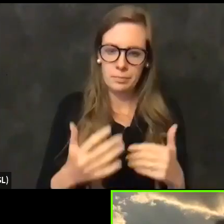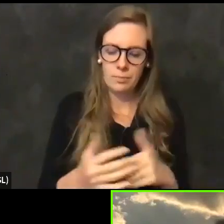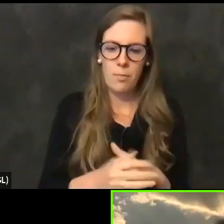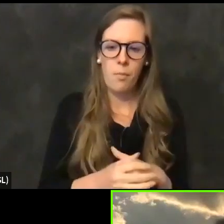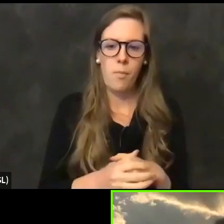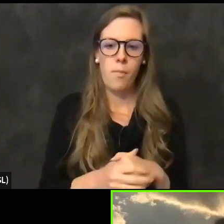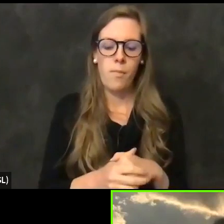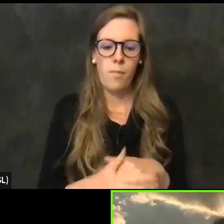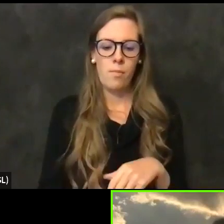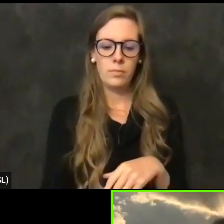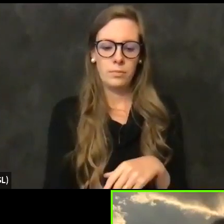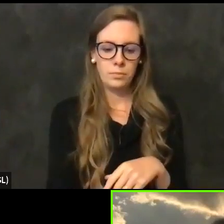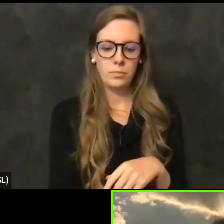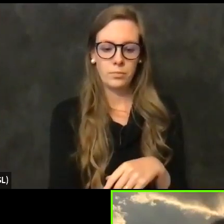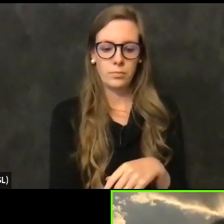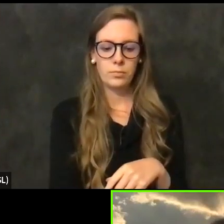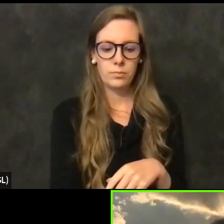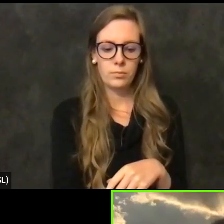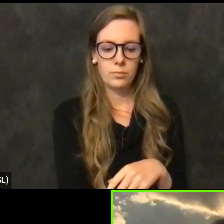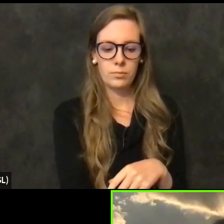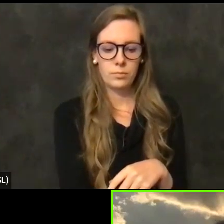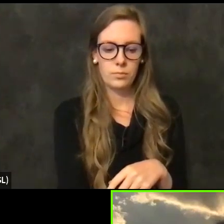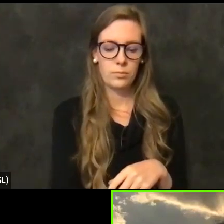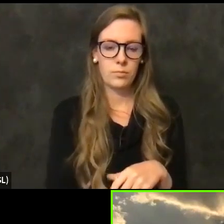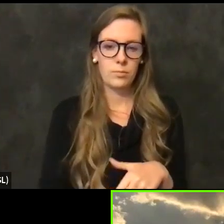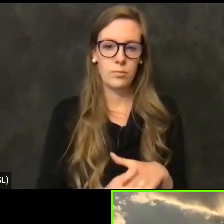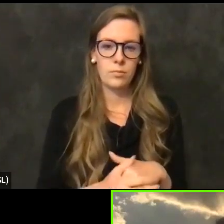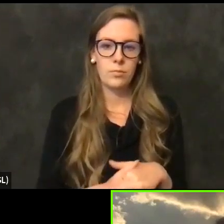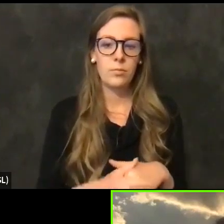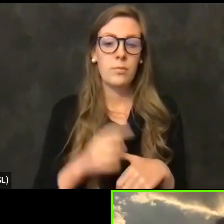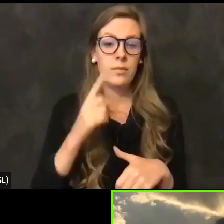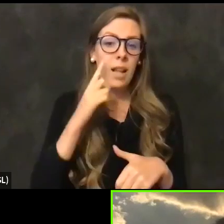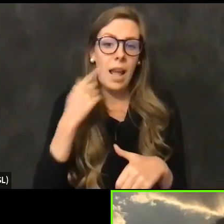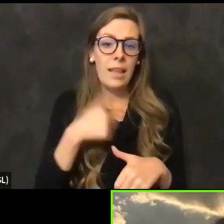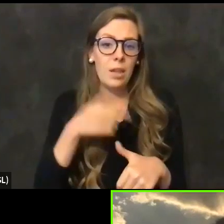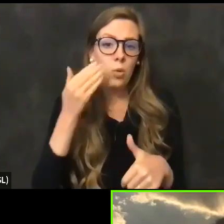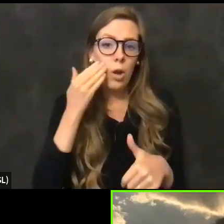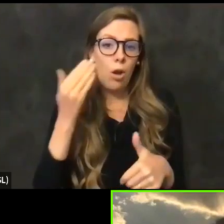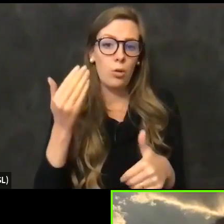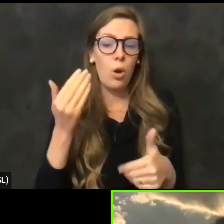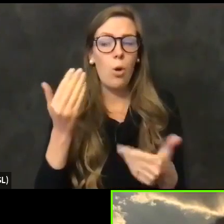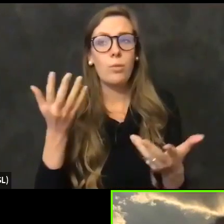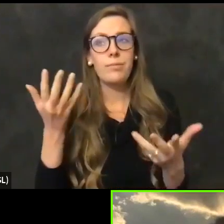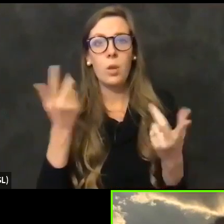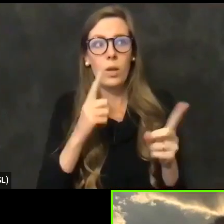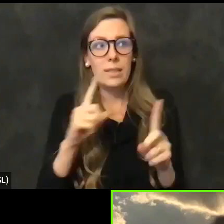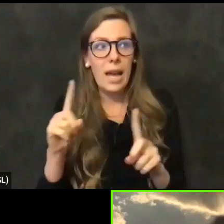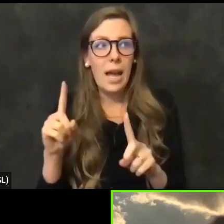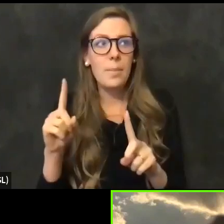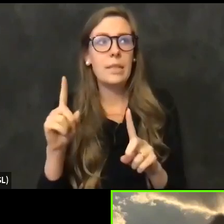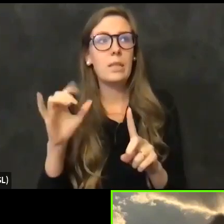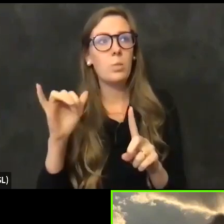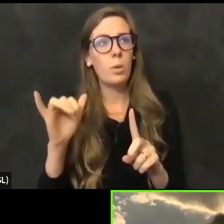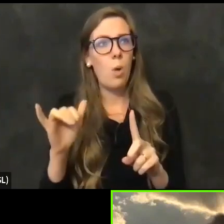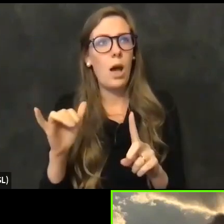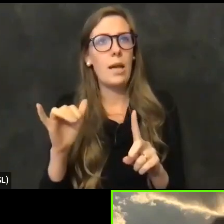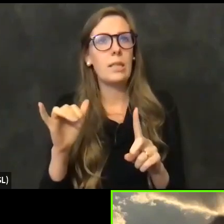I think we all know is, is that what's happened is, is all of us are trying to get to a place of taking dysfunction that folks have seen of